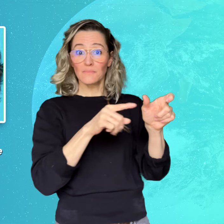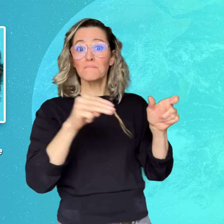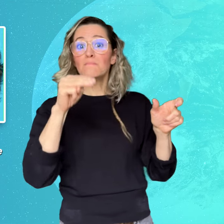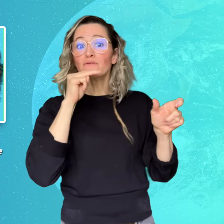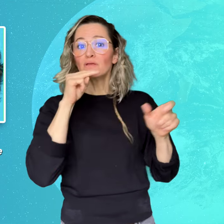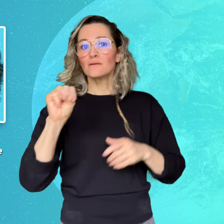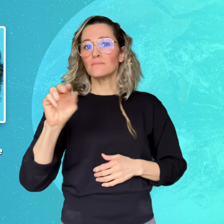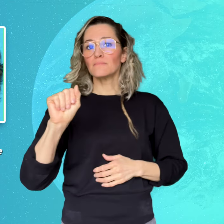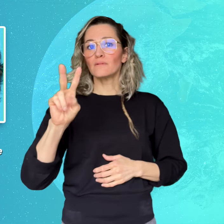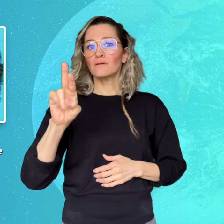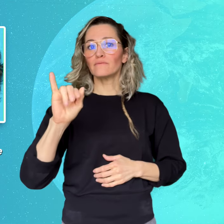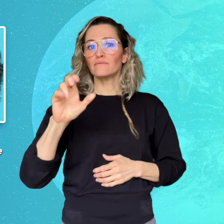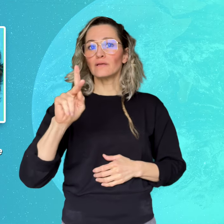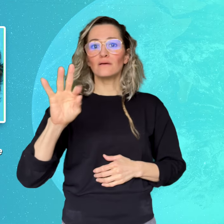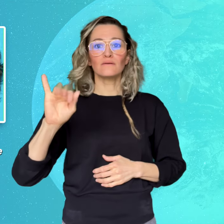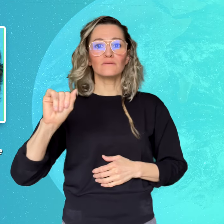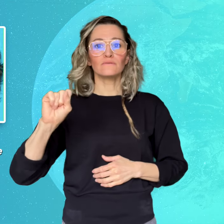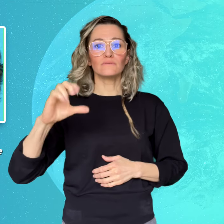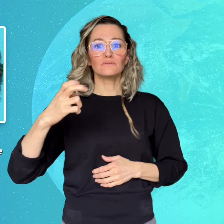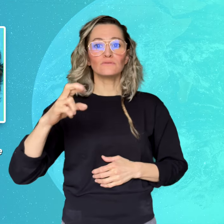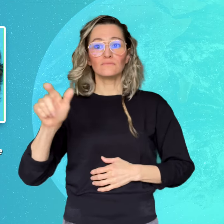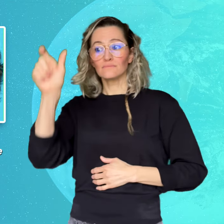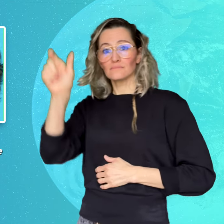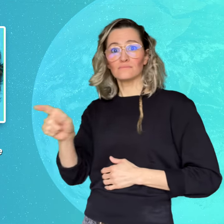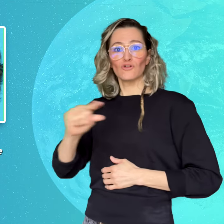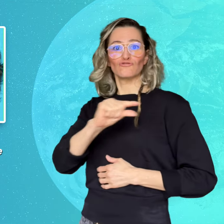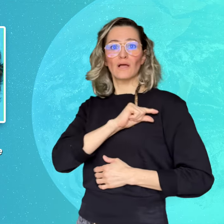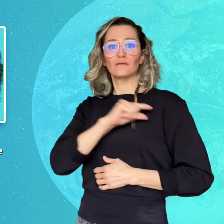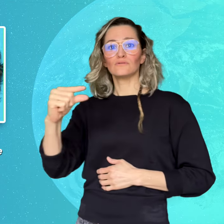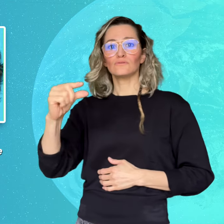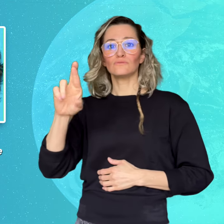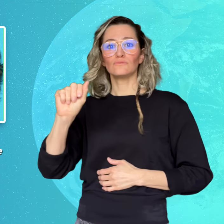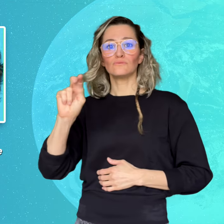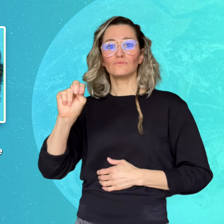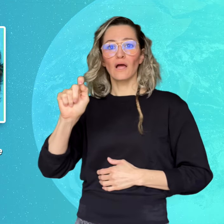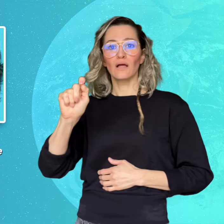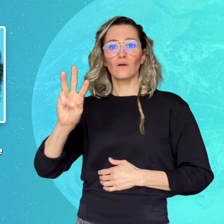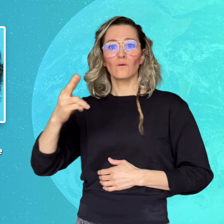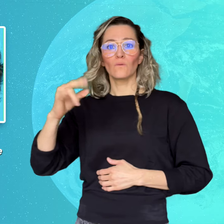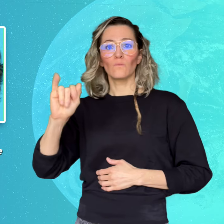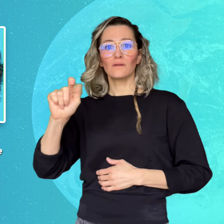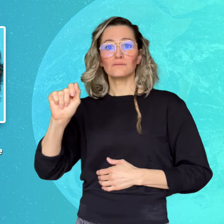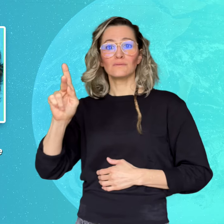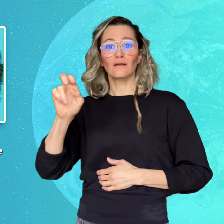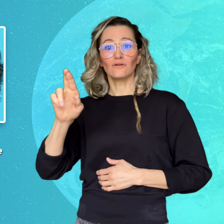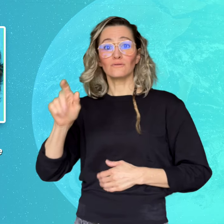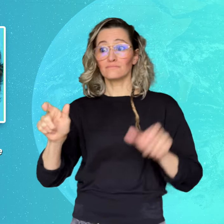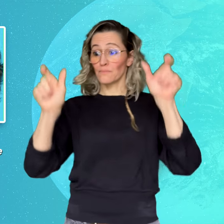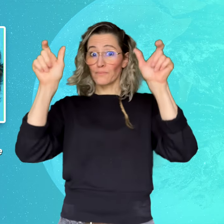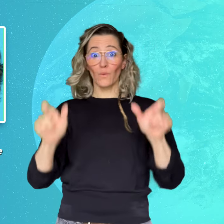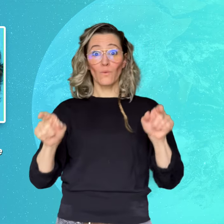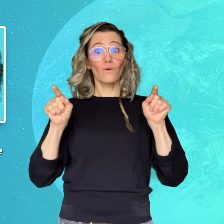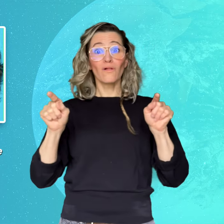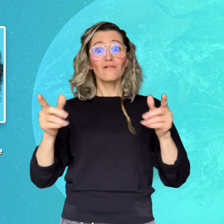a Deaf community around a communal farm project that led to deadly